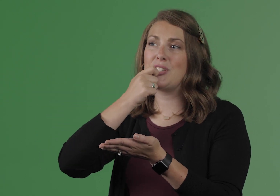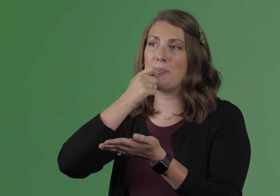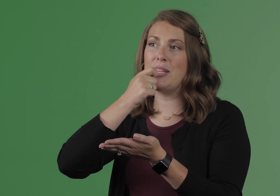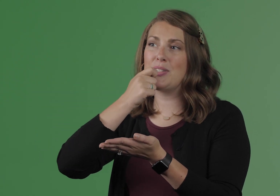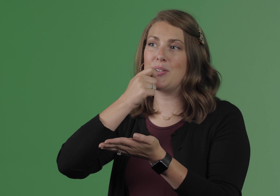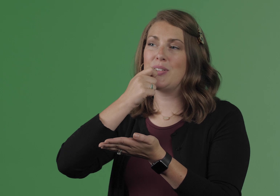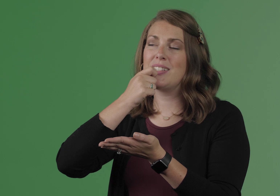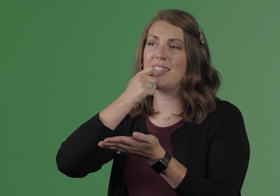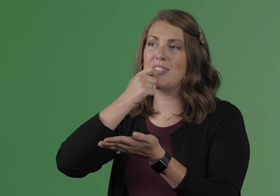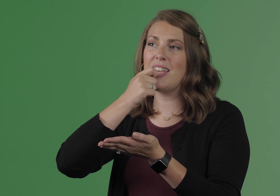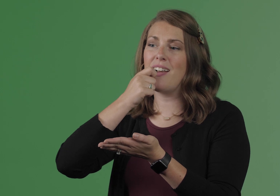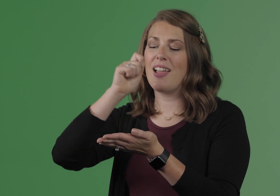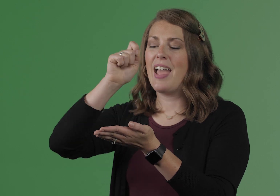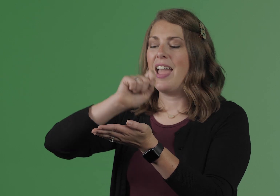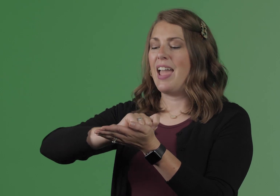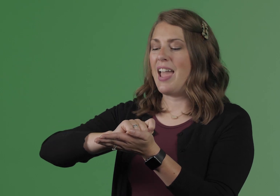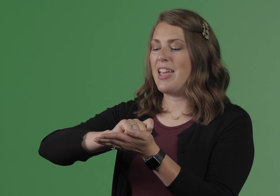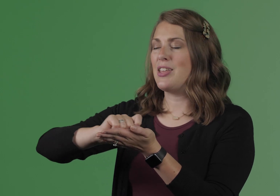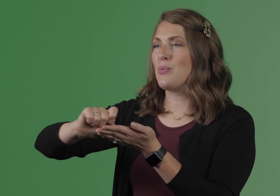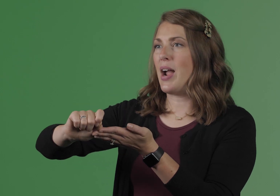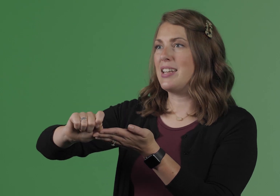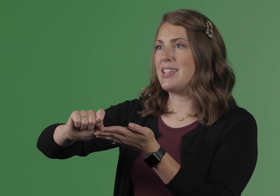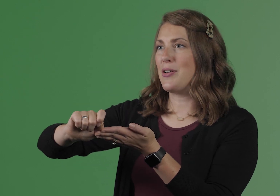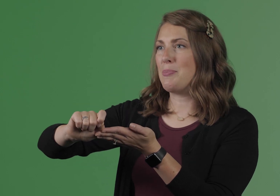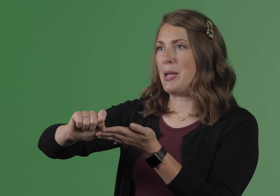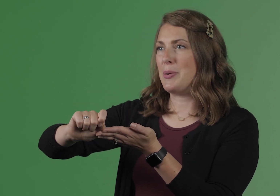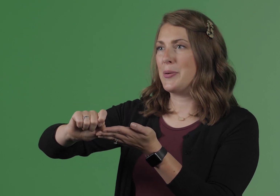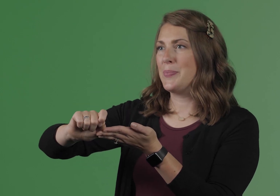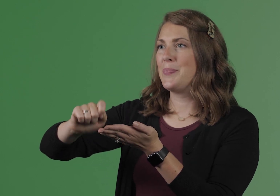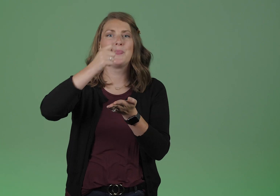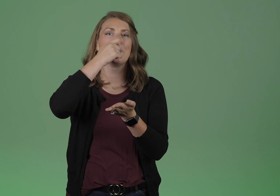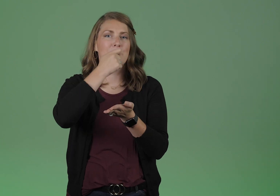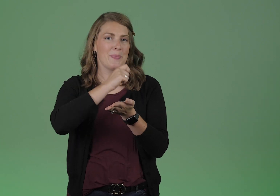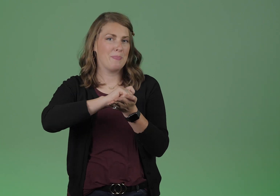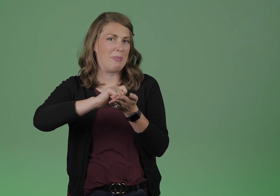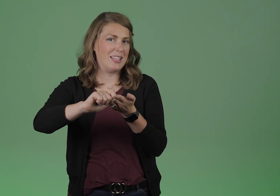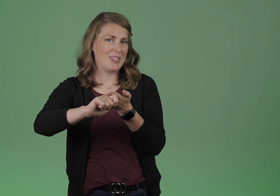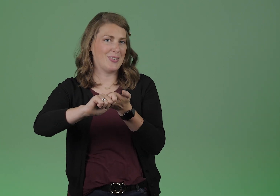their pencil to their tongue and then write it down on paper. Pencil.